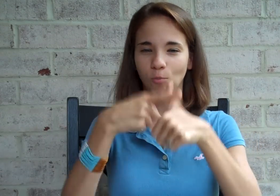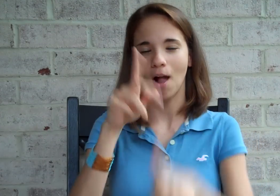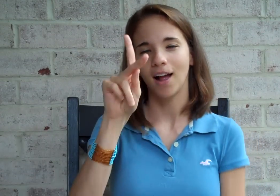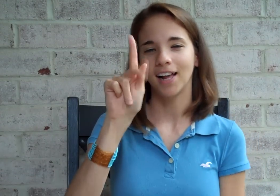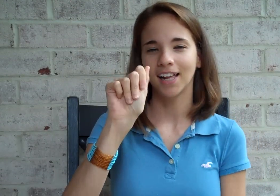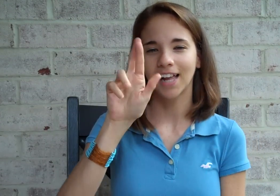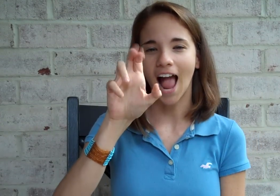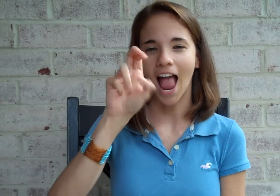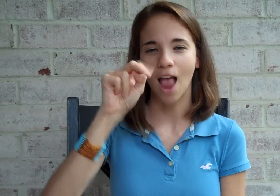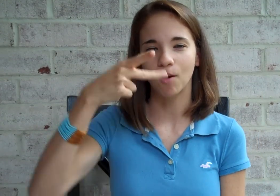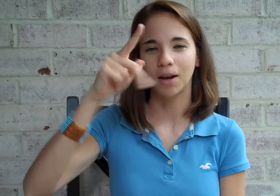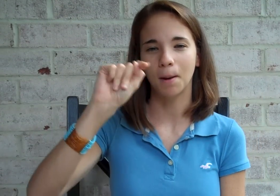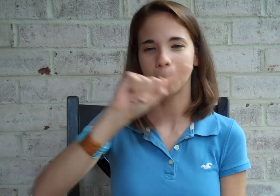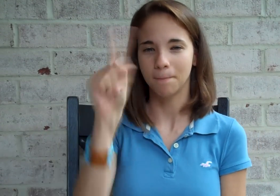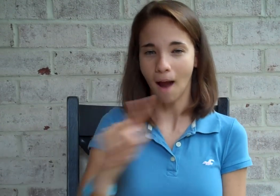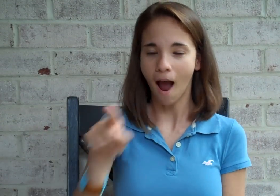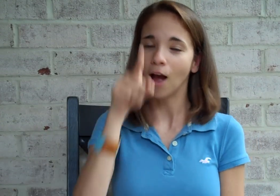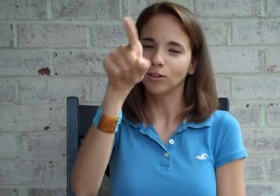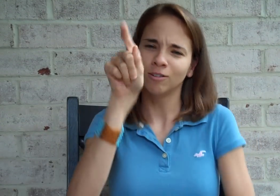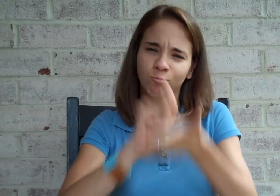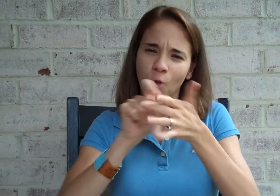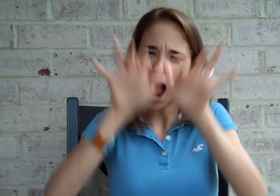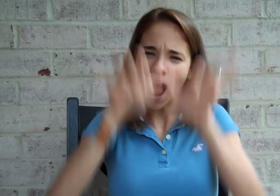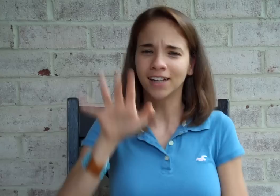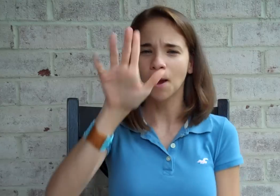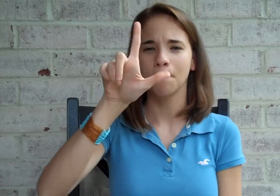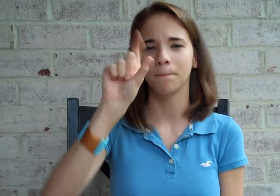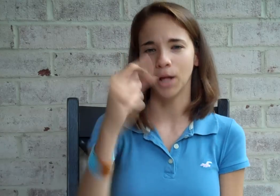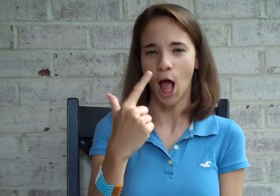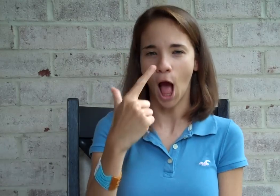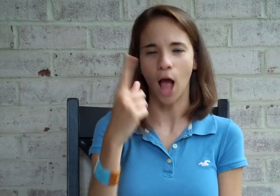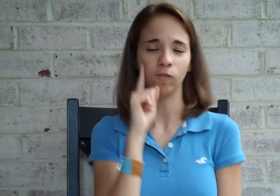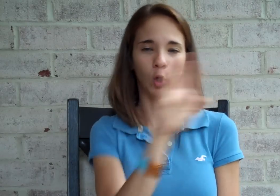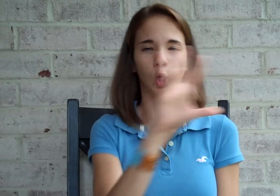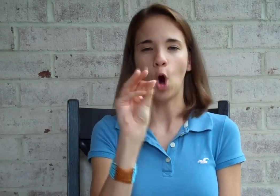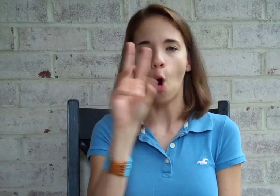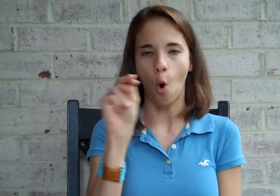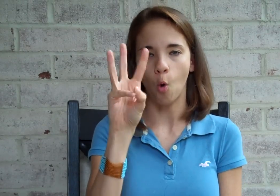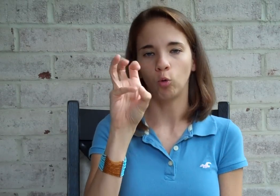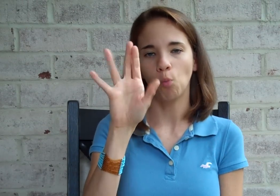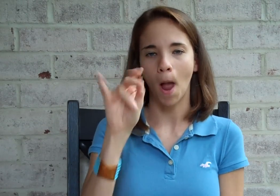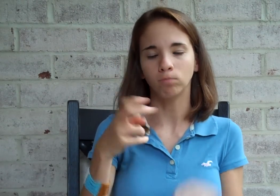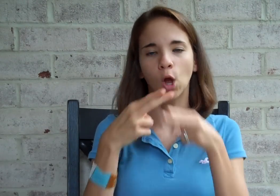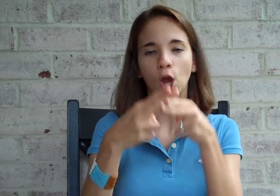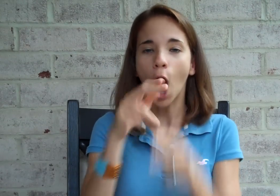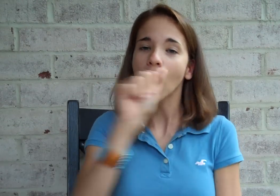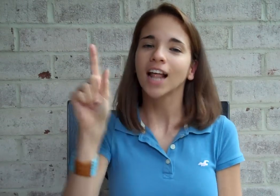Karen Putz. She's a blogger for her own website called